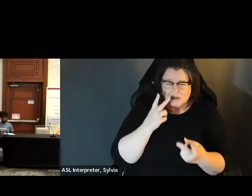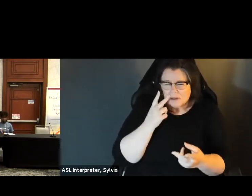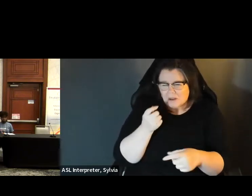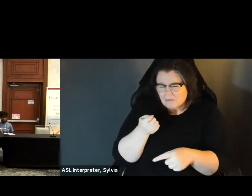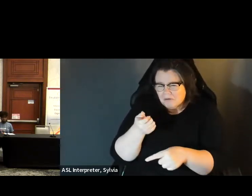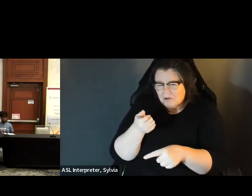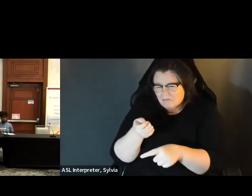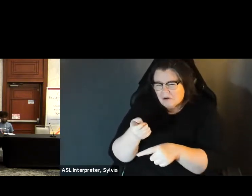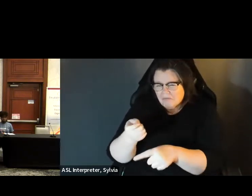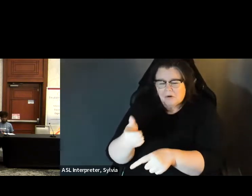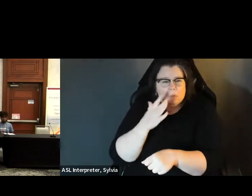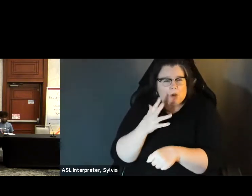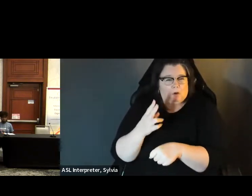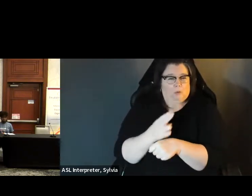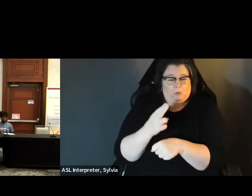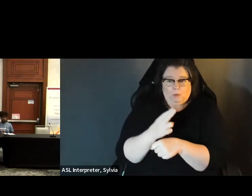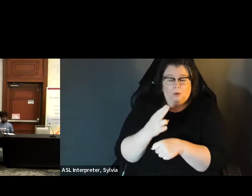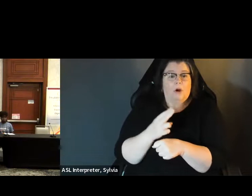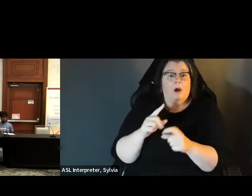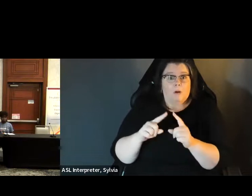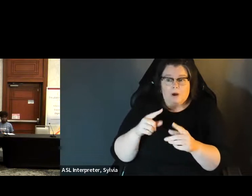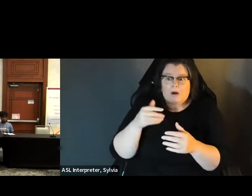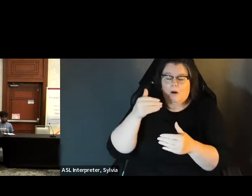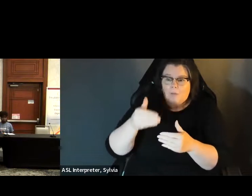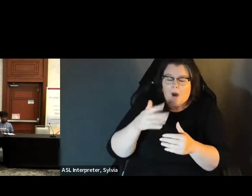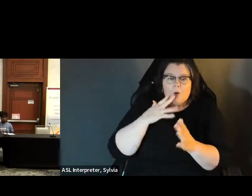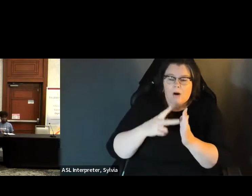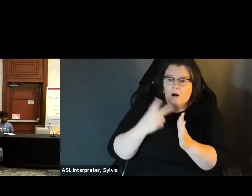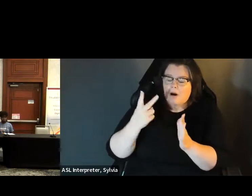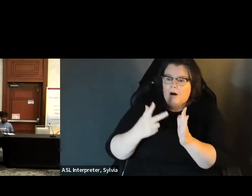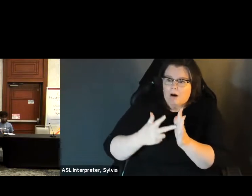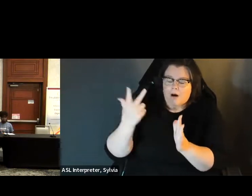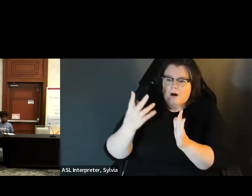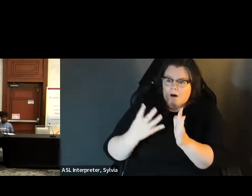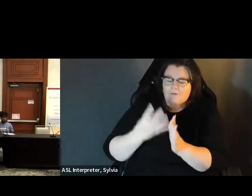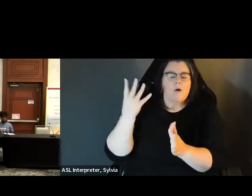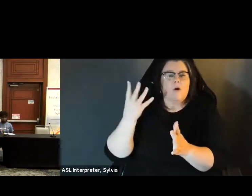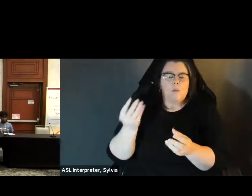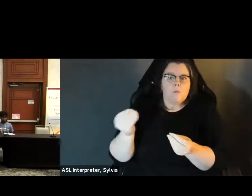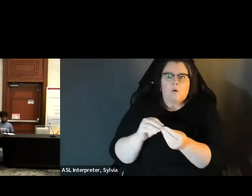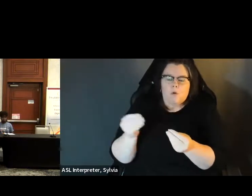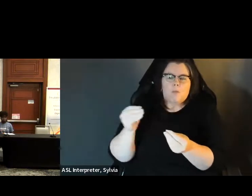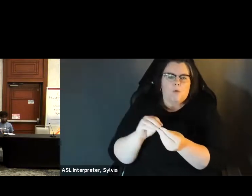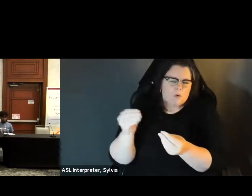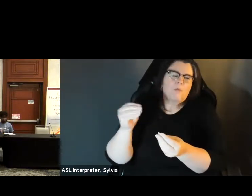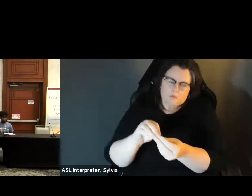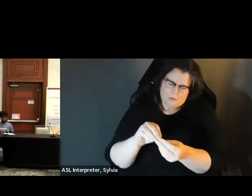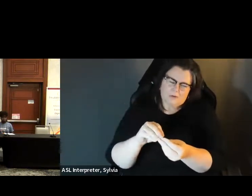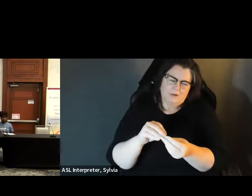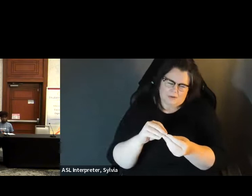And I think what you'll see is, it starts off with maybe a handful of voters. is accessible to them and it starts off with a handful of owners but But then it's it doubles, and then it doubles again, really starts to snowball over time.